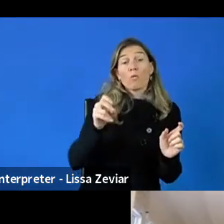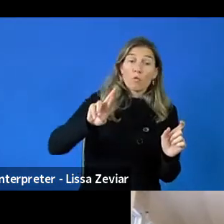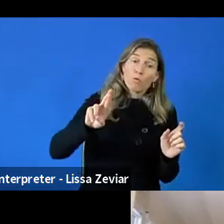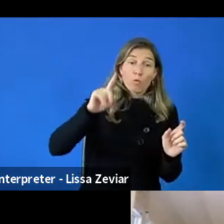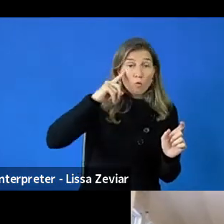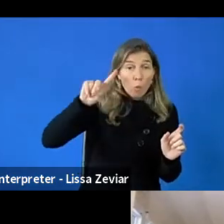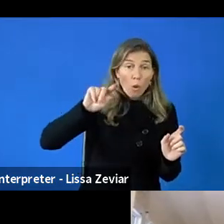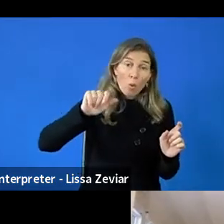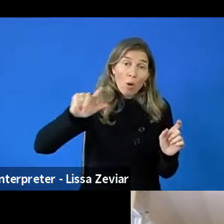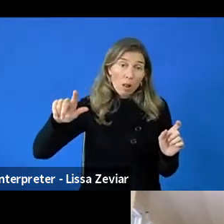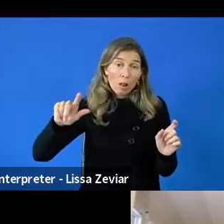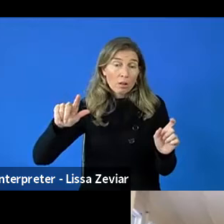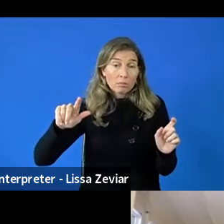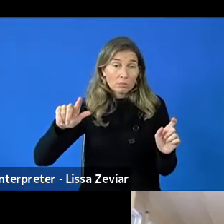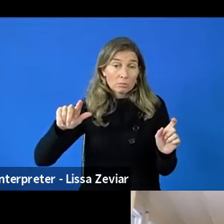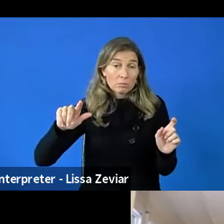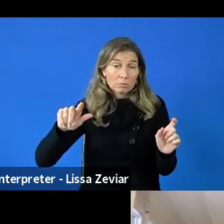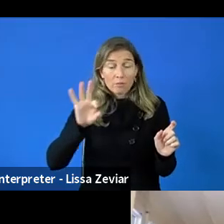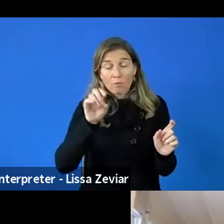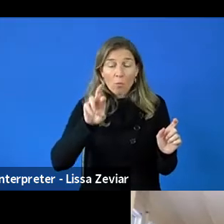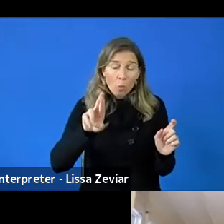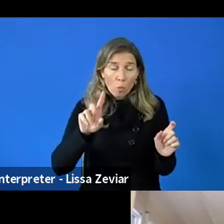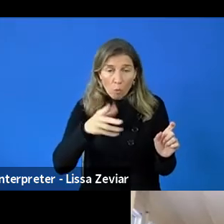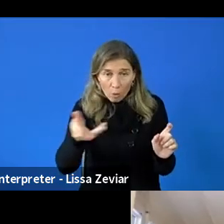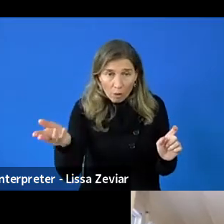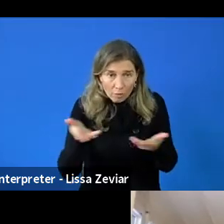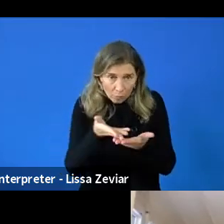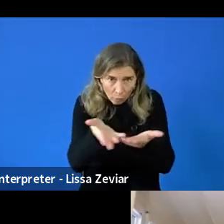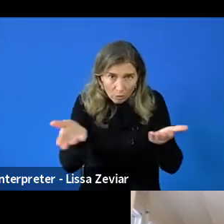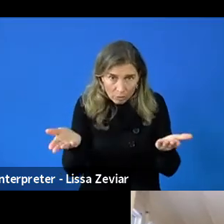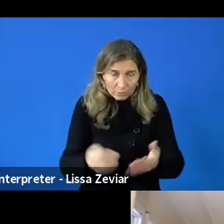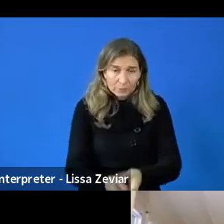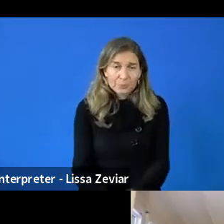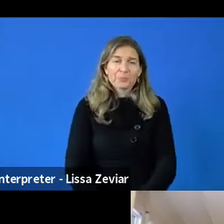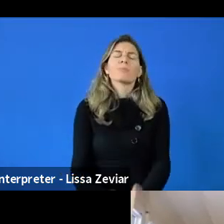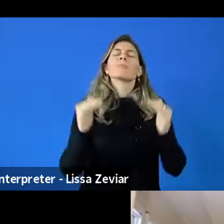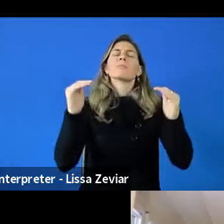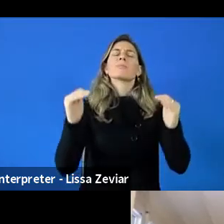That's one thing. And the other thing is how much should it be in a project?